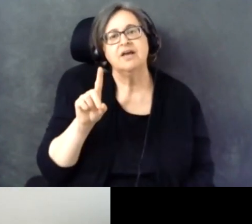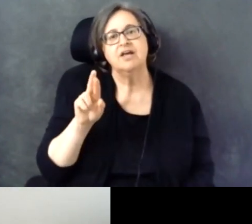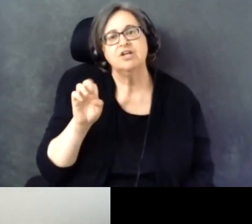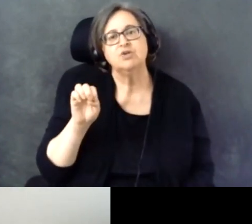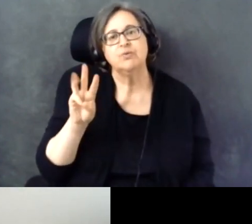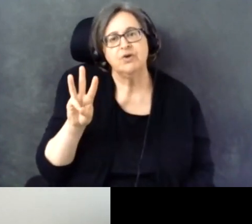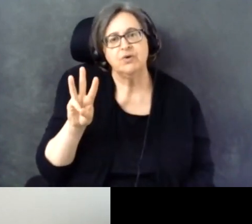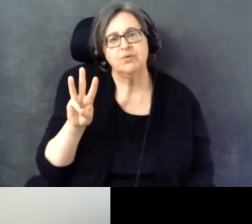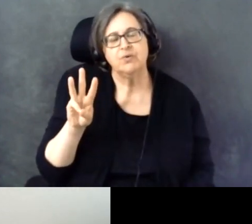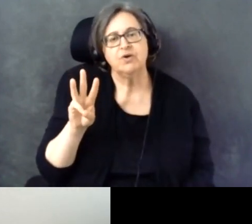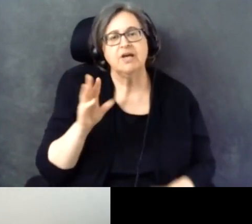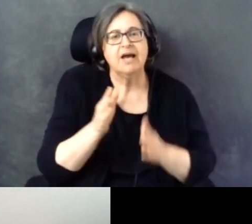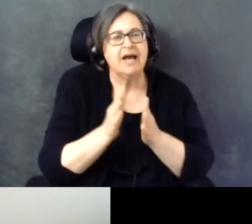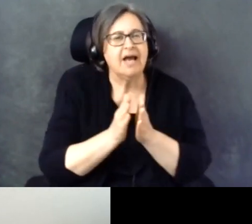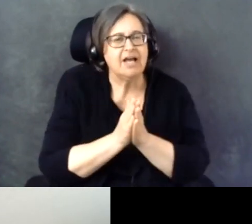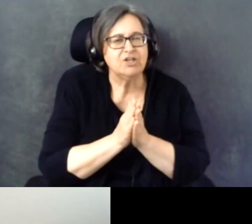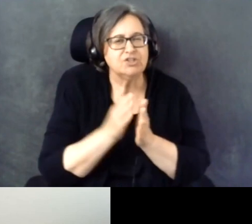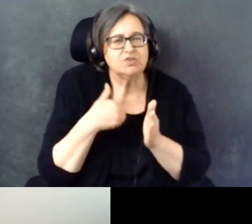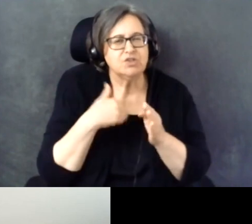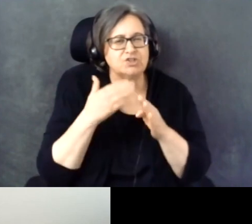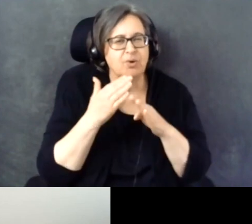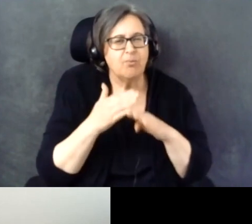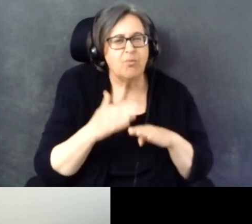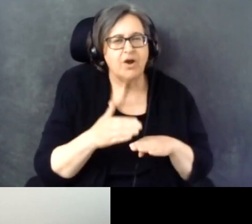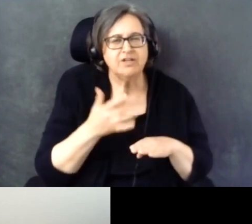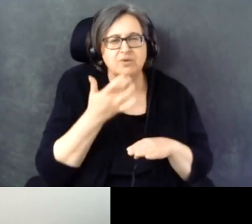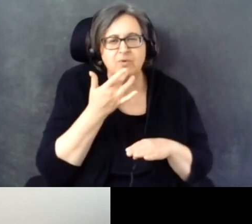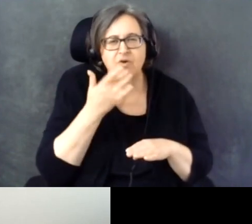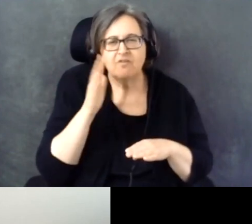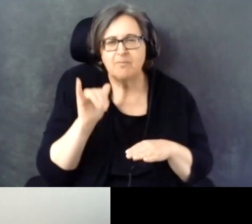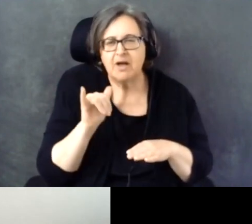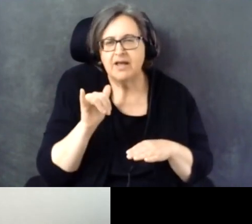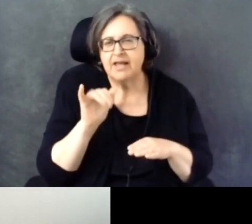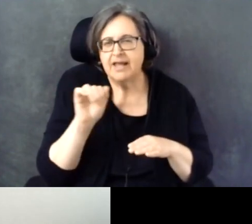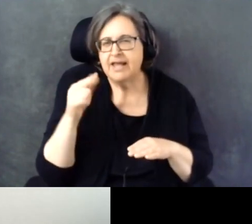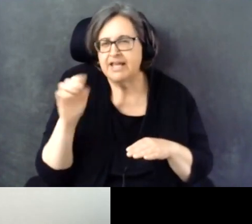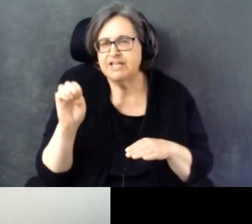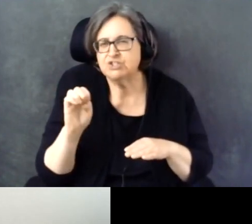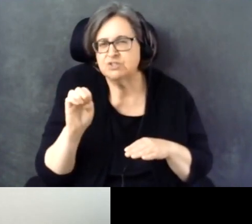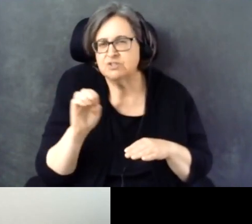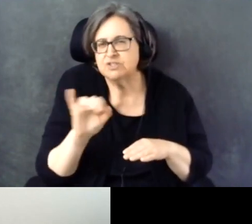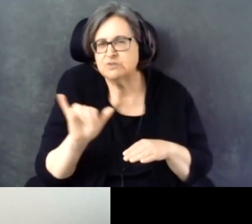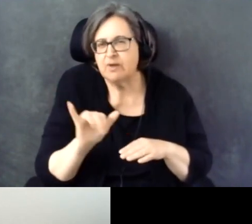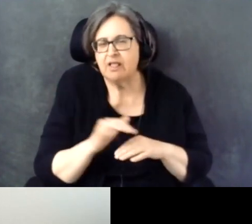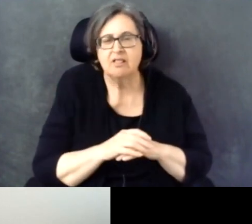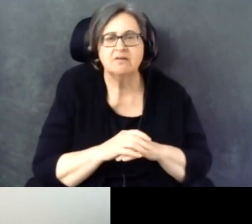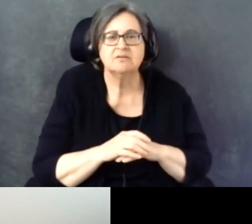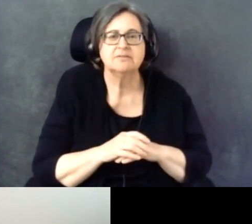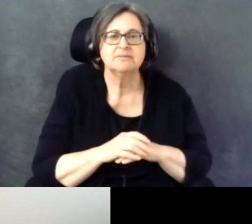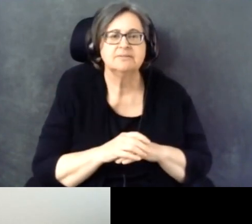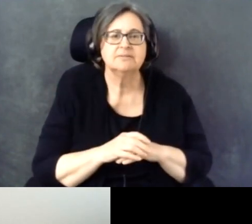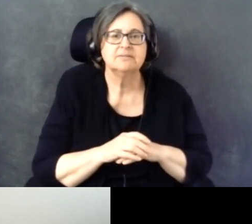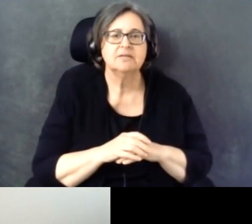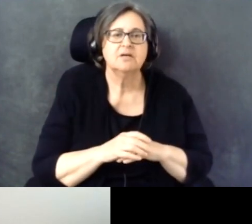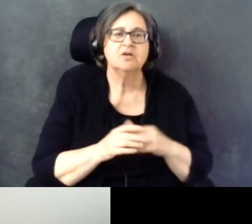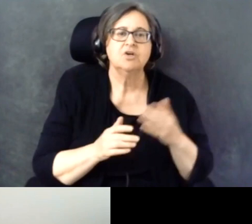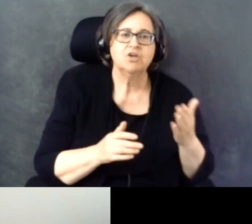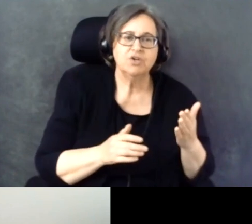Andrew asks is there a breakdown of preferences by age as well? There were some.